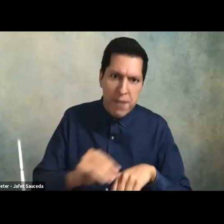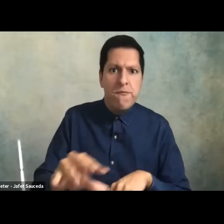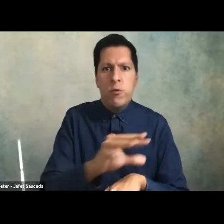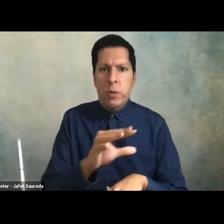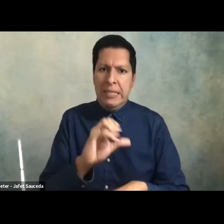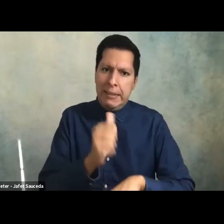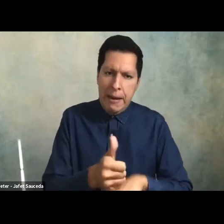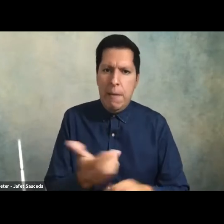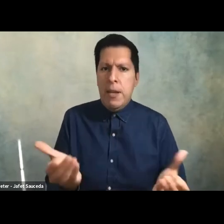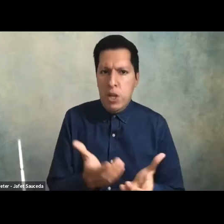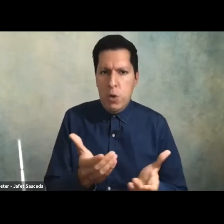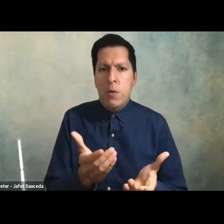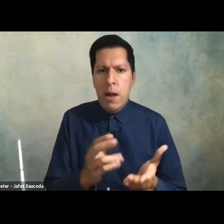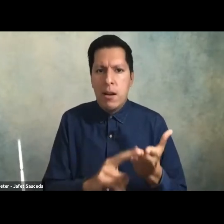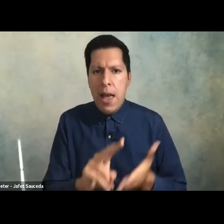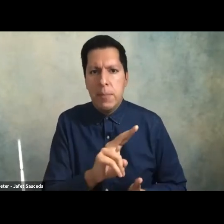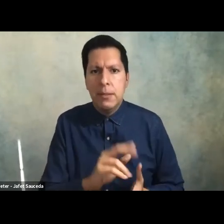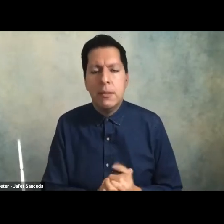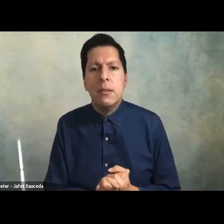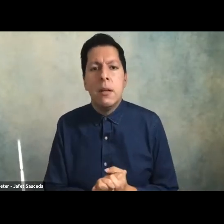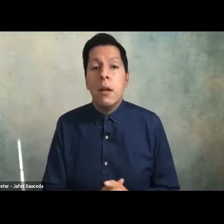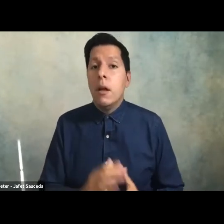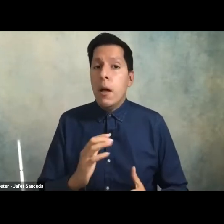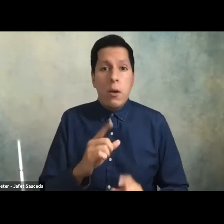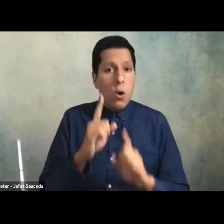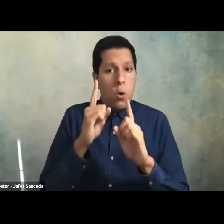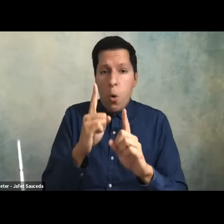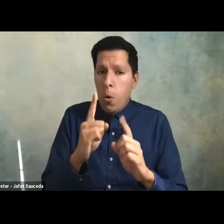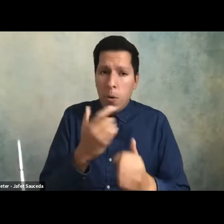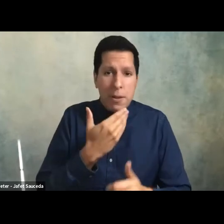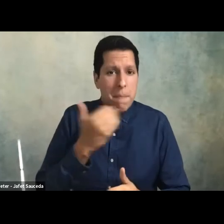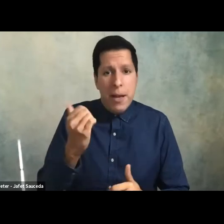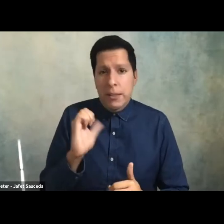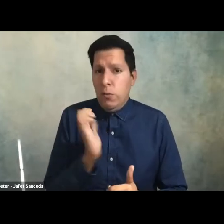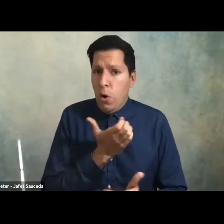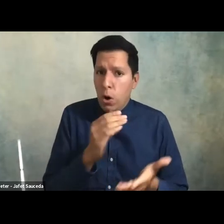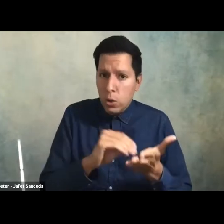i want to to do this work in the best possible way for our students in our community